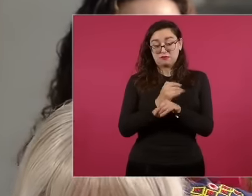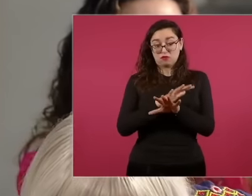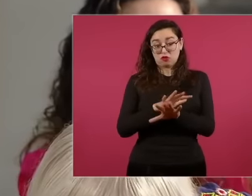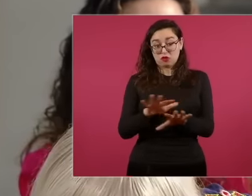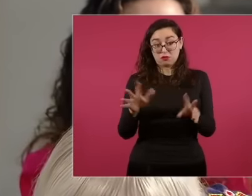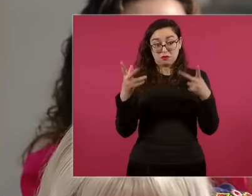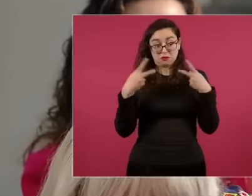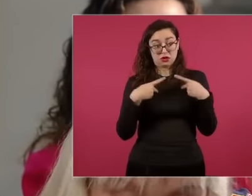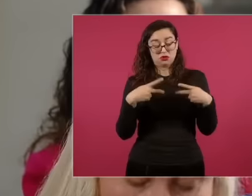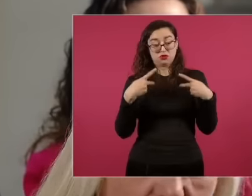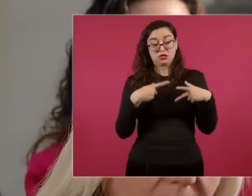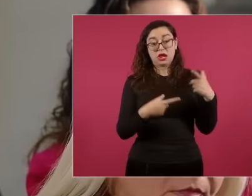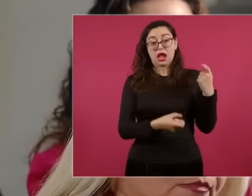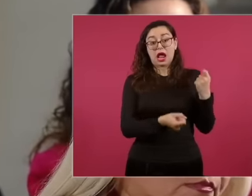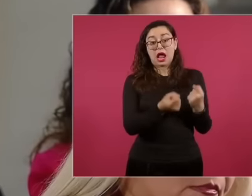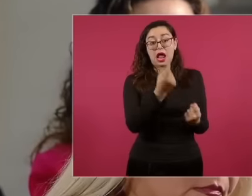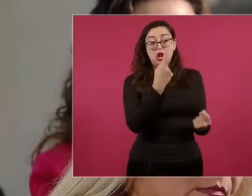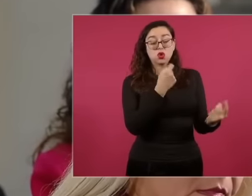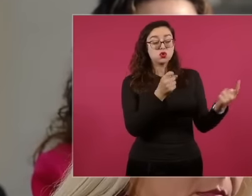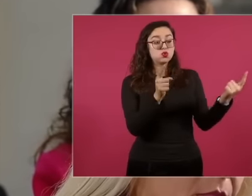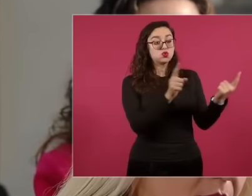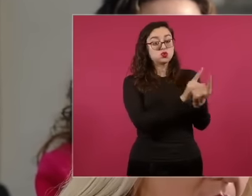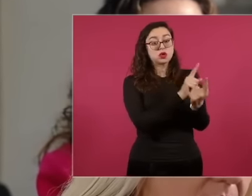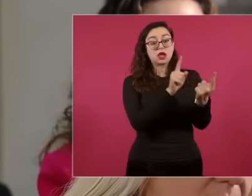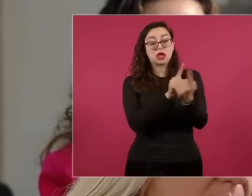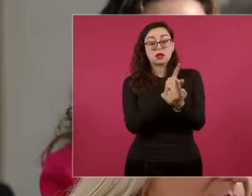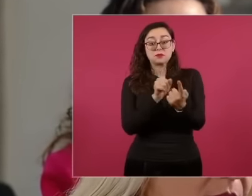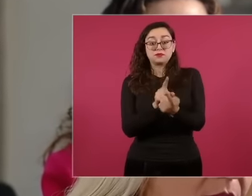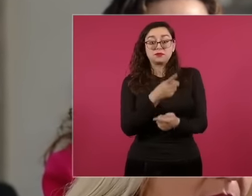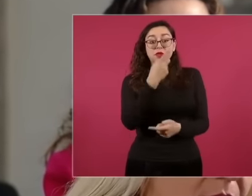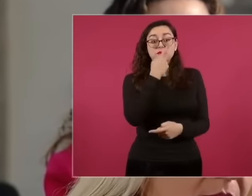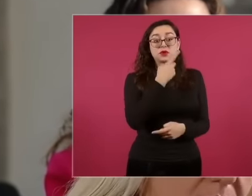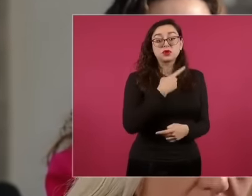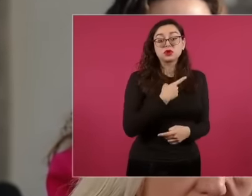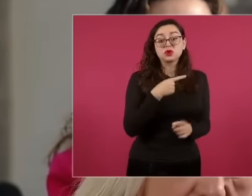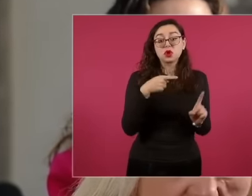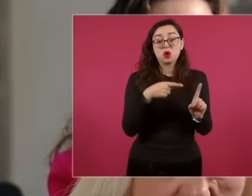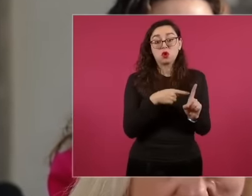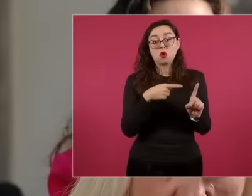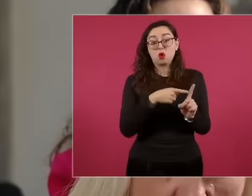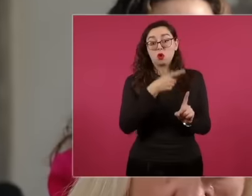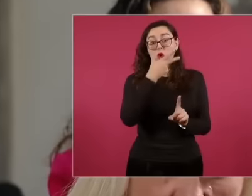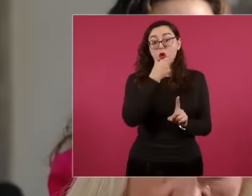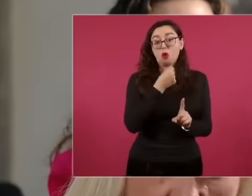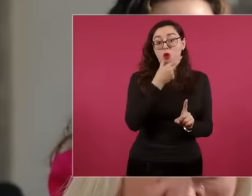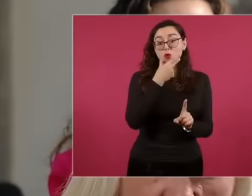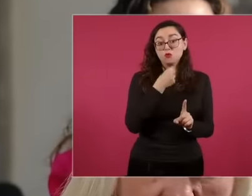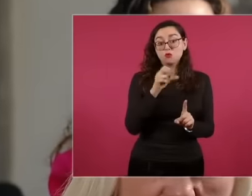and mentioned that Sher is one of those who betrayed him and committed acts of corruption. And